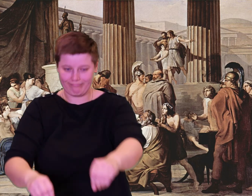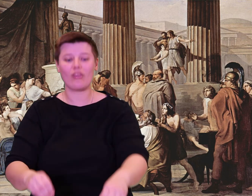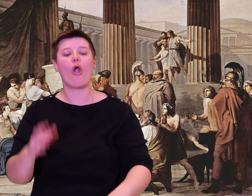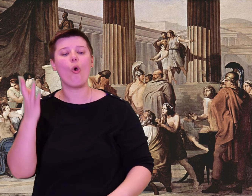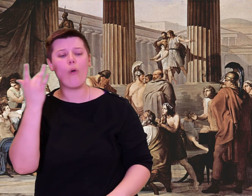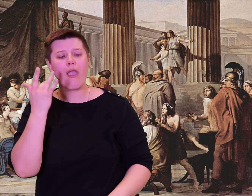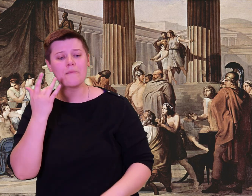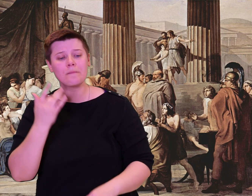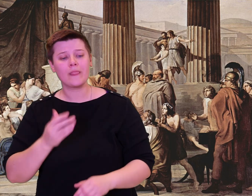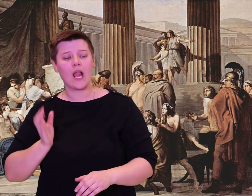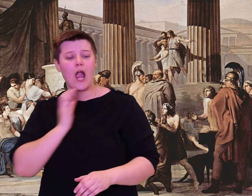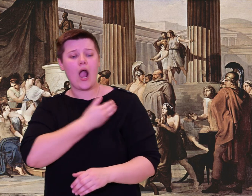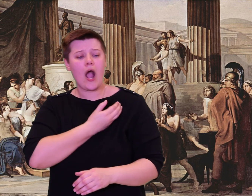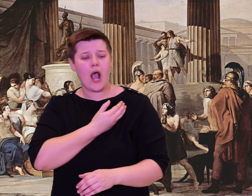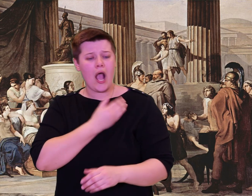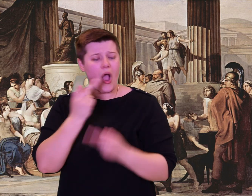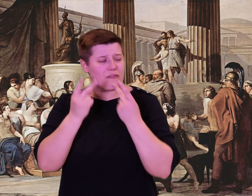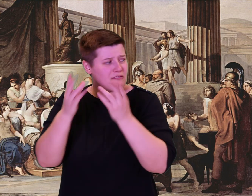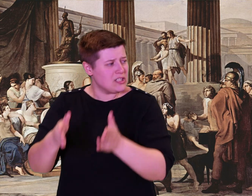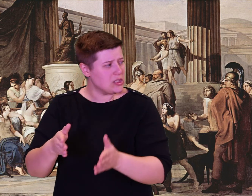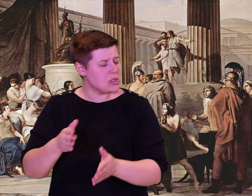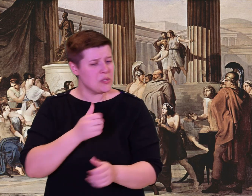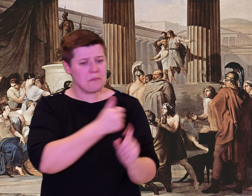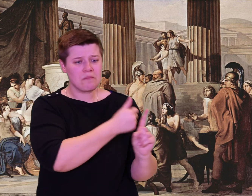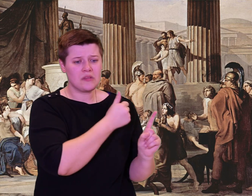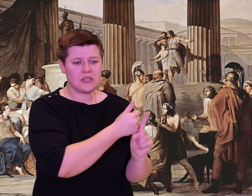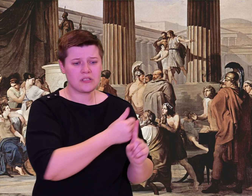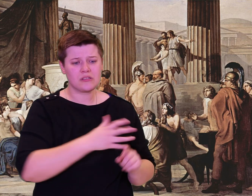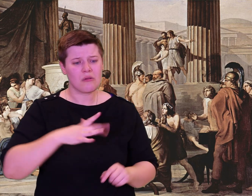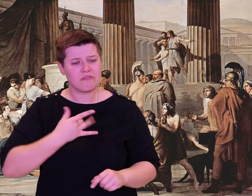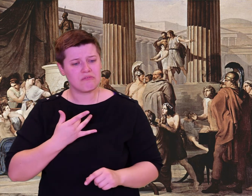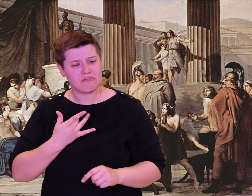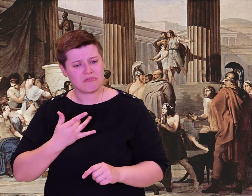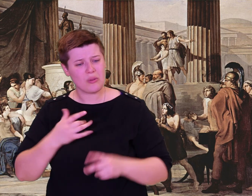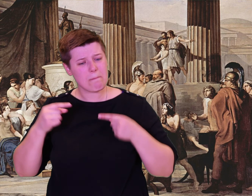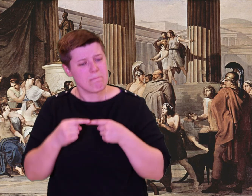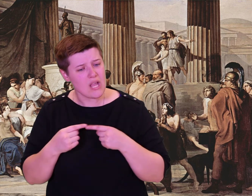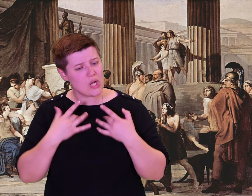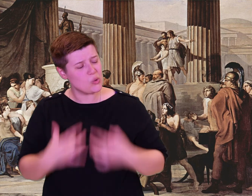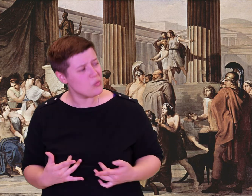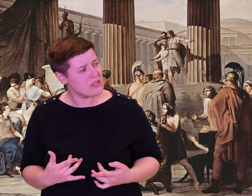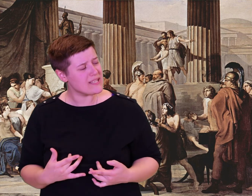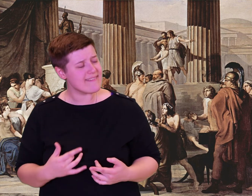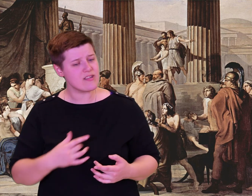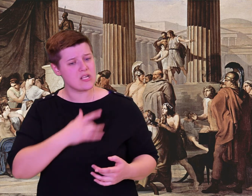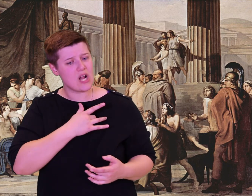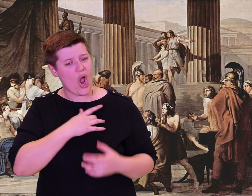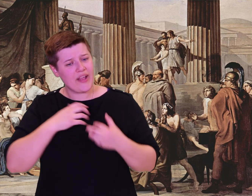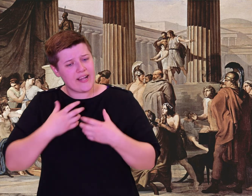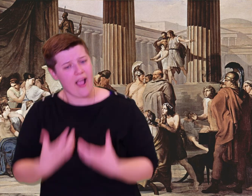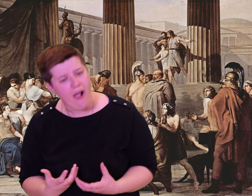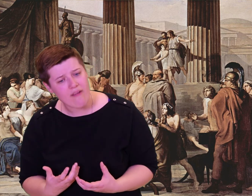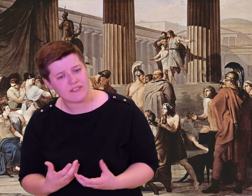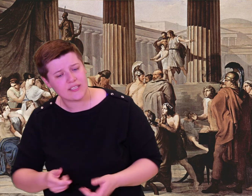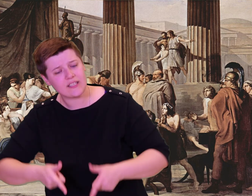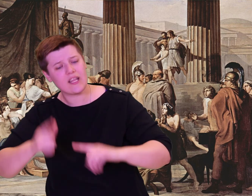next to him and heard his sobs. Quickly he spoke to his seafaring people.